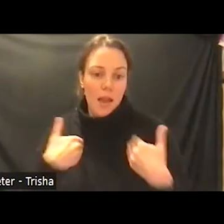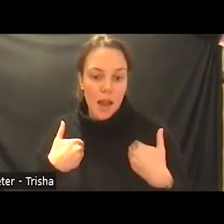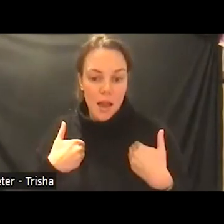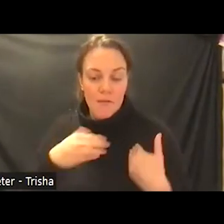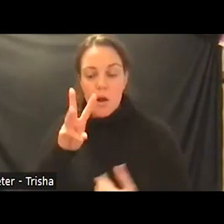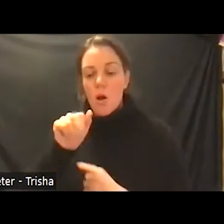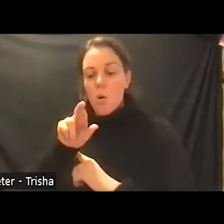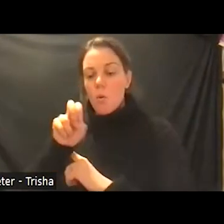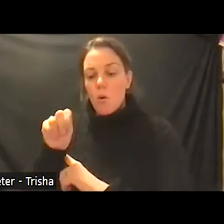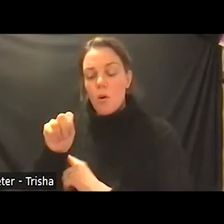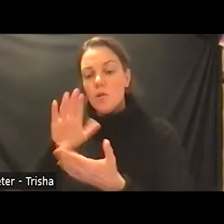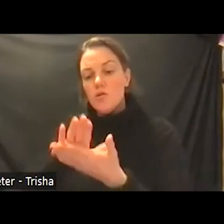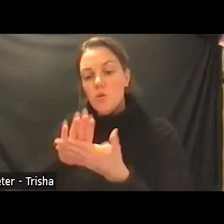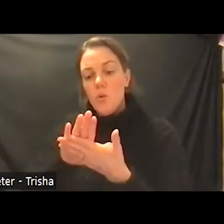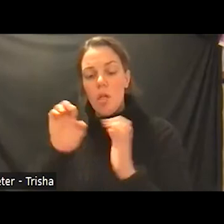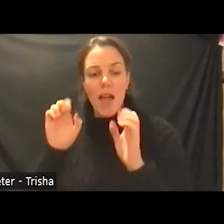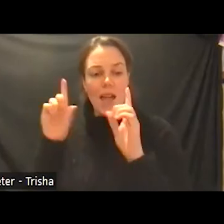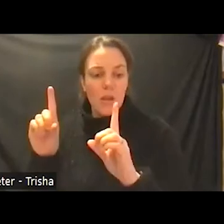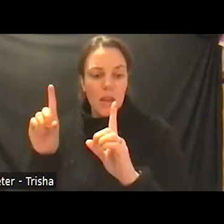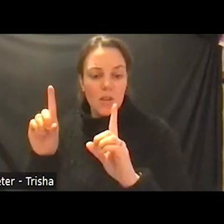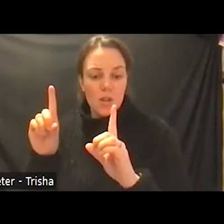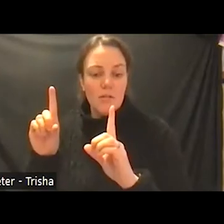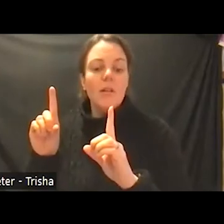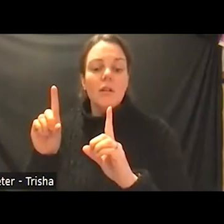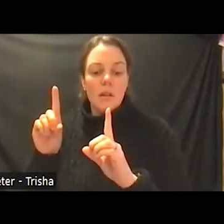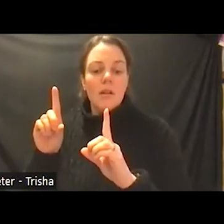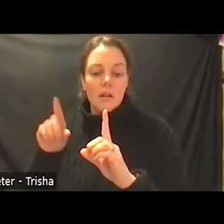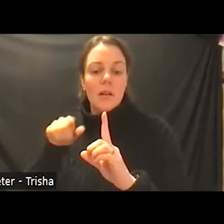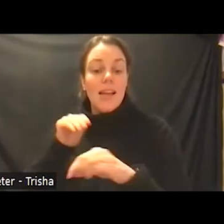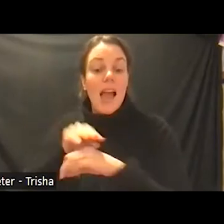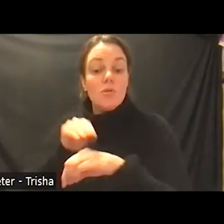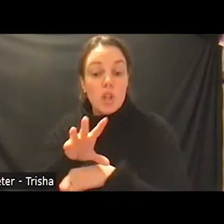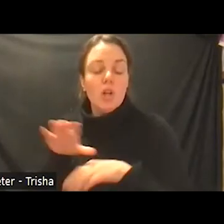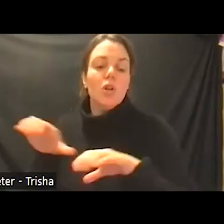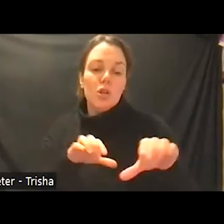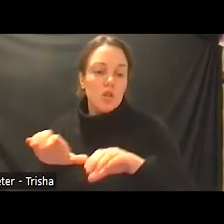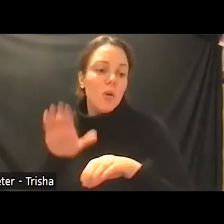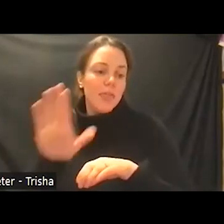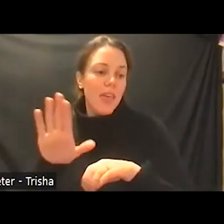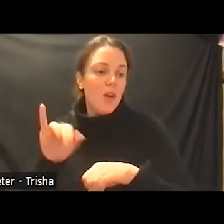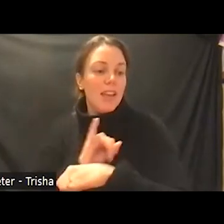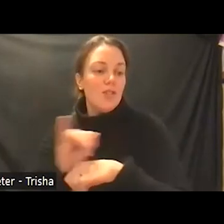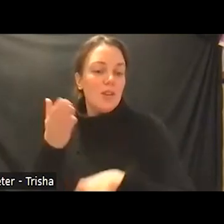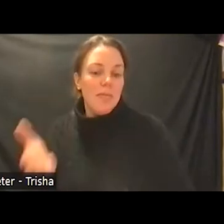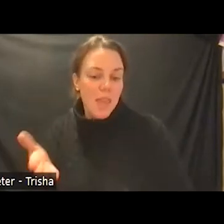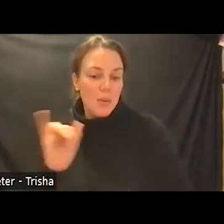of education counselor doing their internship at the losses clinic to top that off we also have